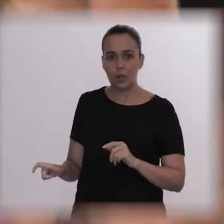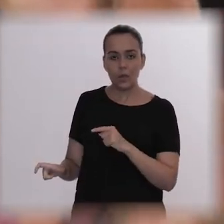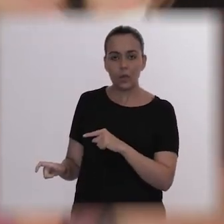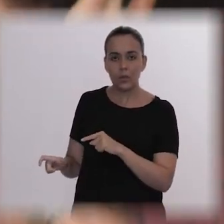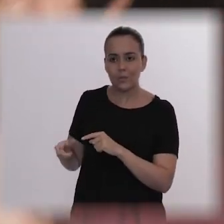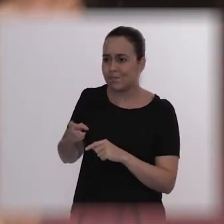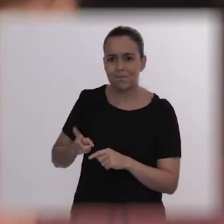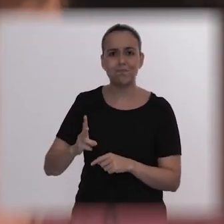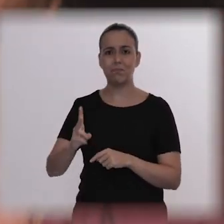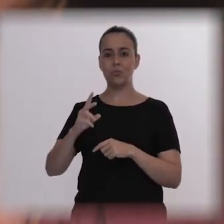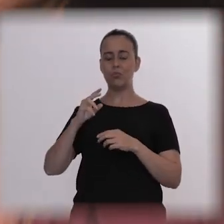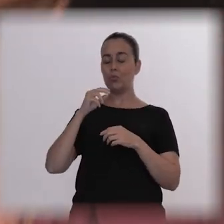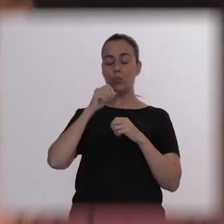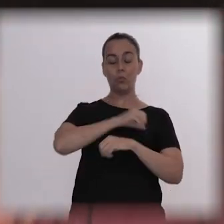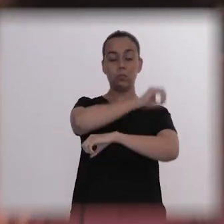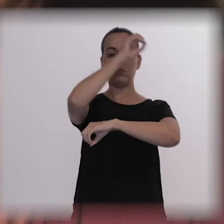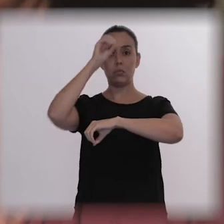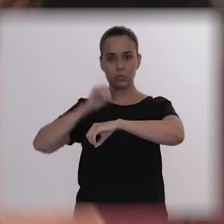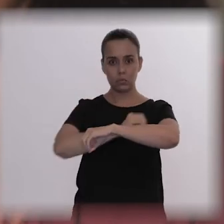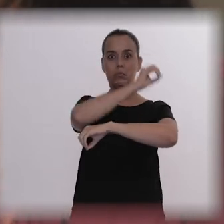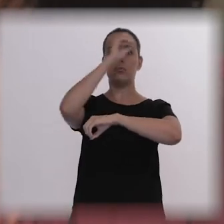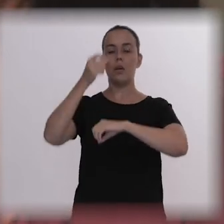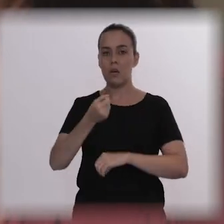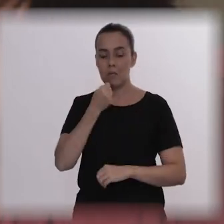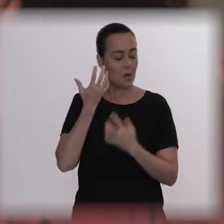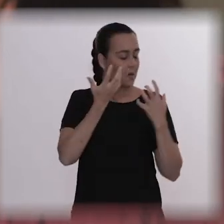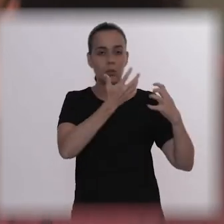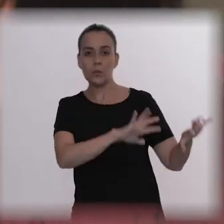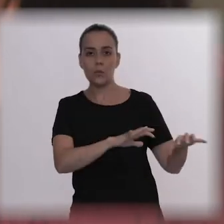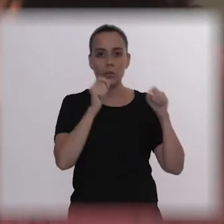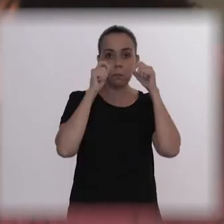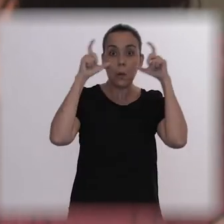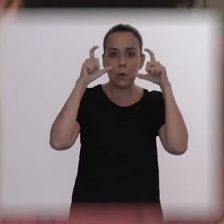He couldn’t sleep, couldn’t turn off, Couldn’t take the drugs, we couldn’t force him, anyway.